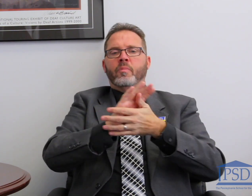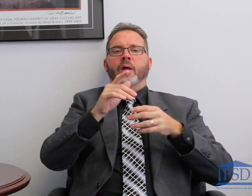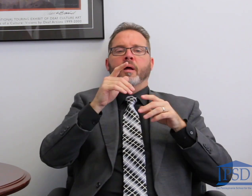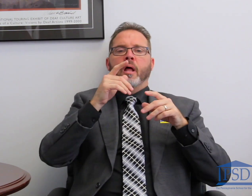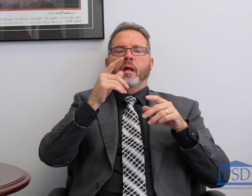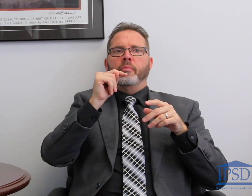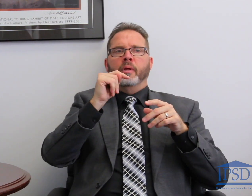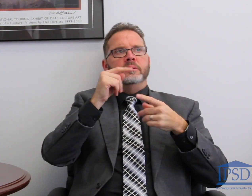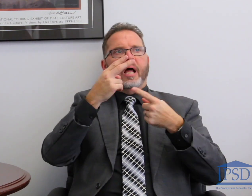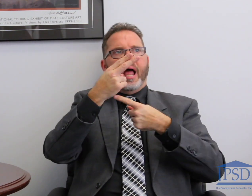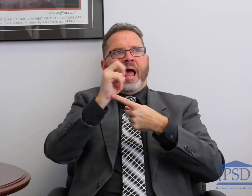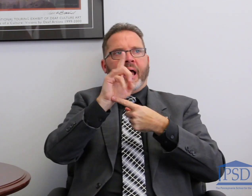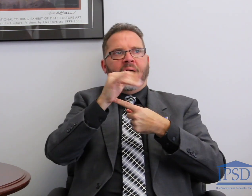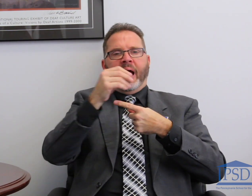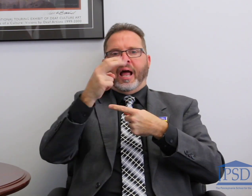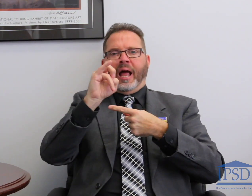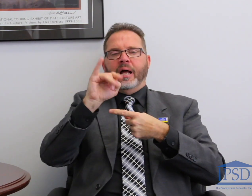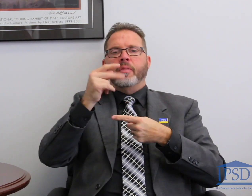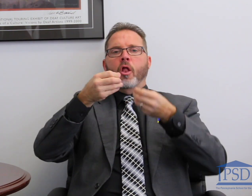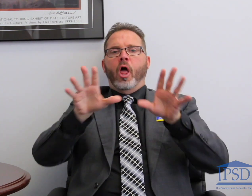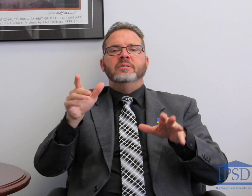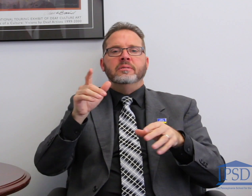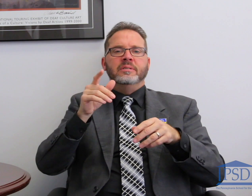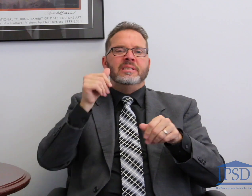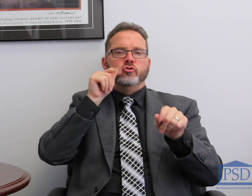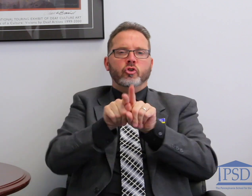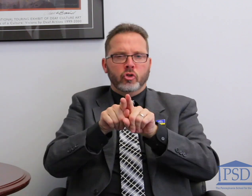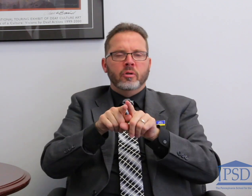will be a film screening of Hedy and Heidi: The Lost Sister. We are going to